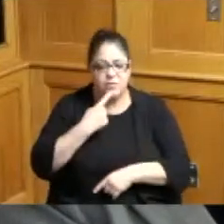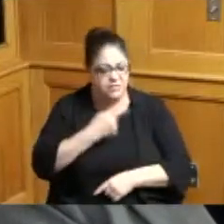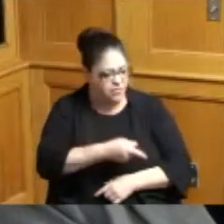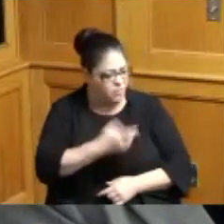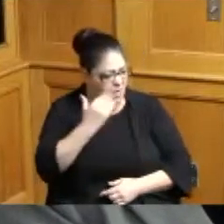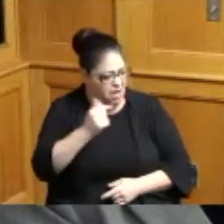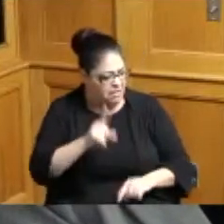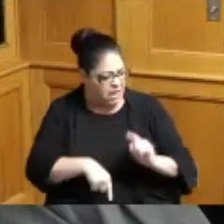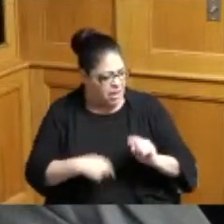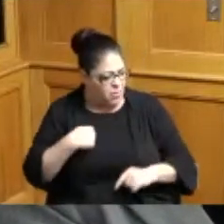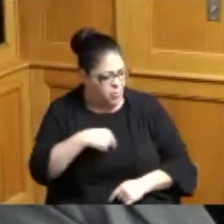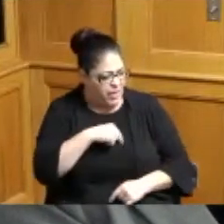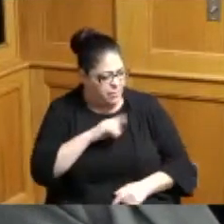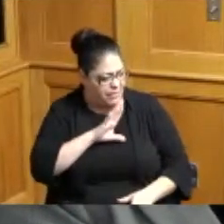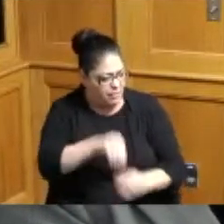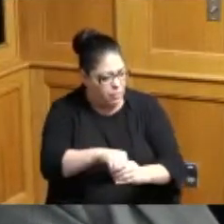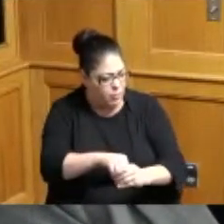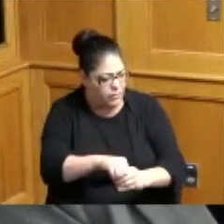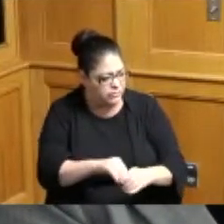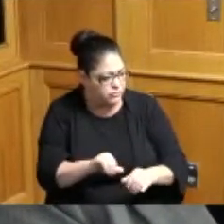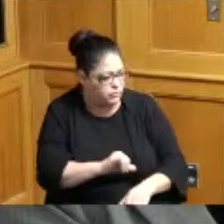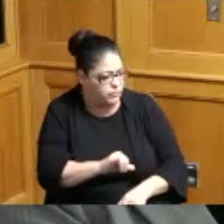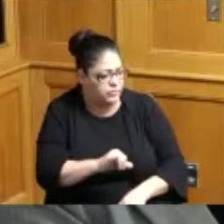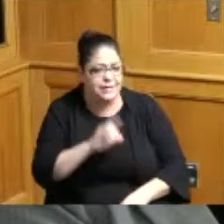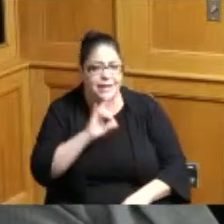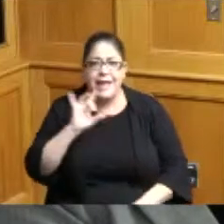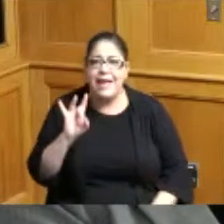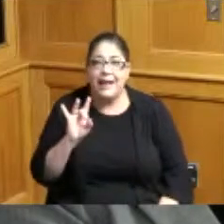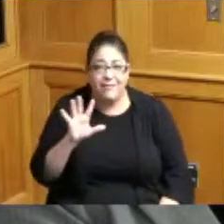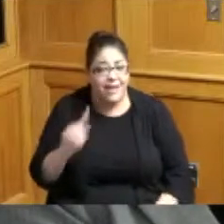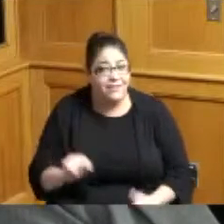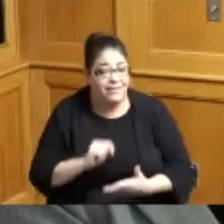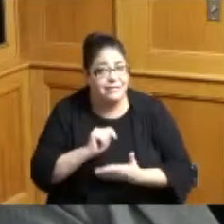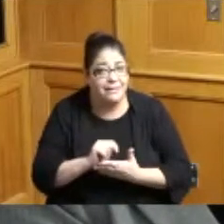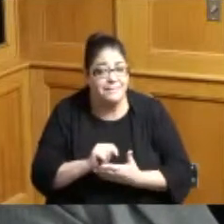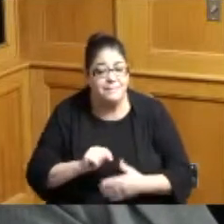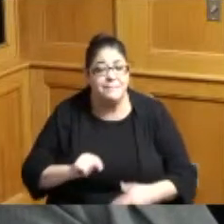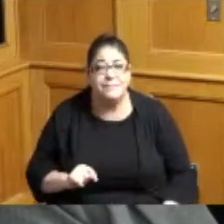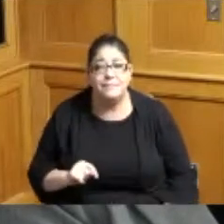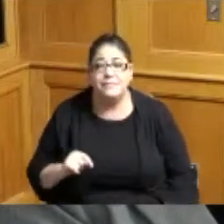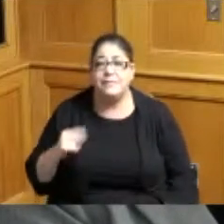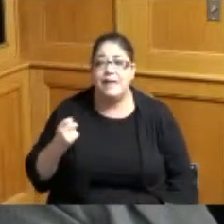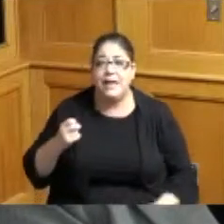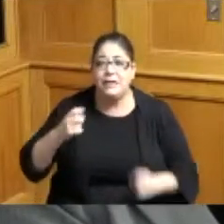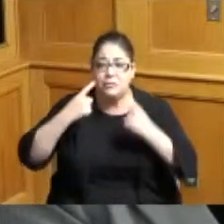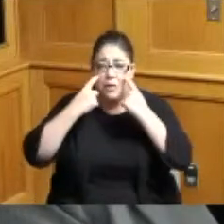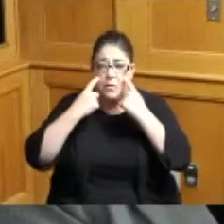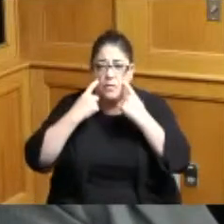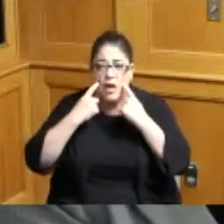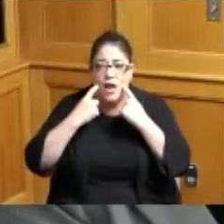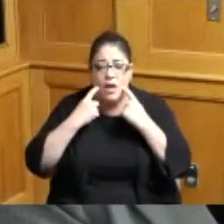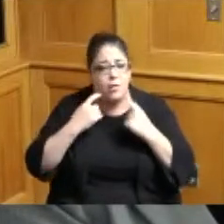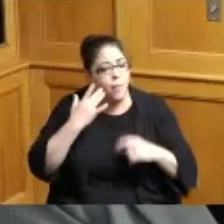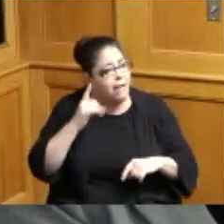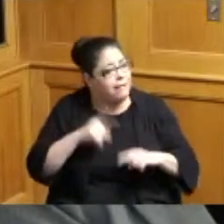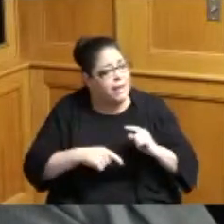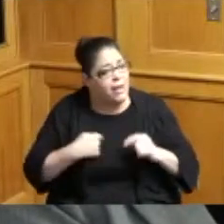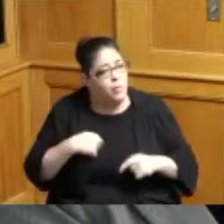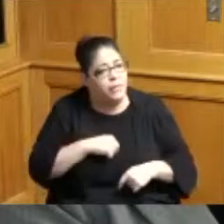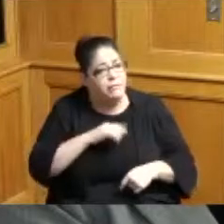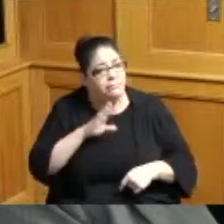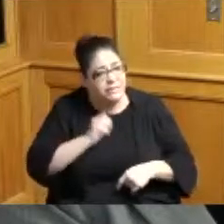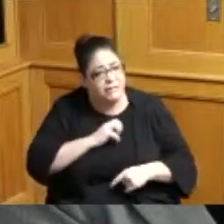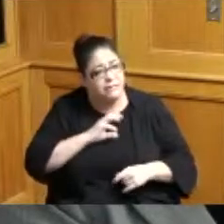can't we be included he was 80 85 I believe and he started crying why can't we be included we've got